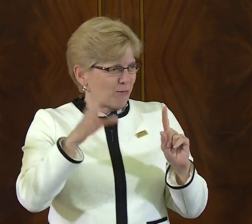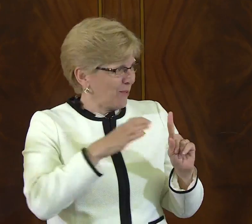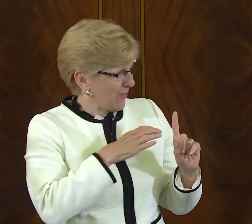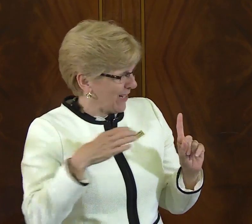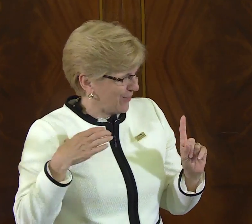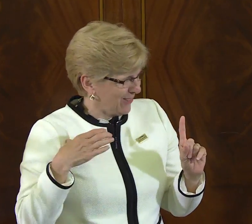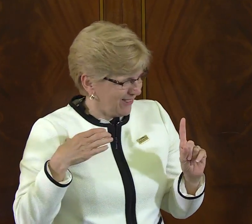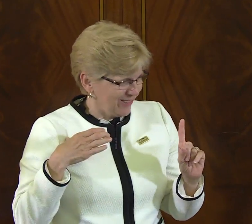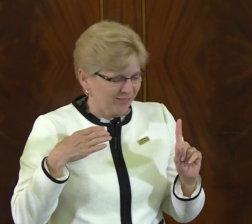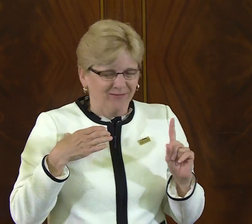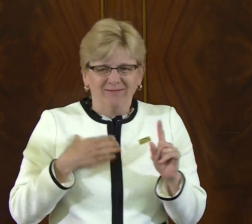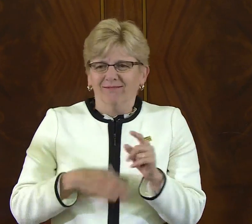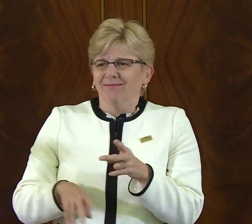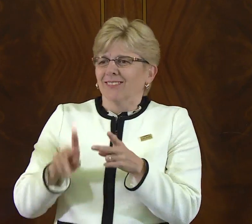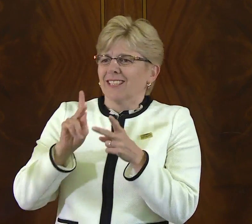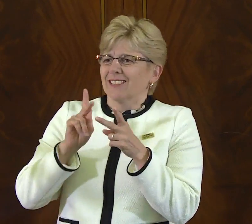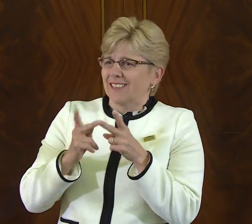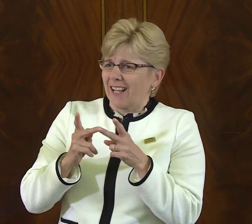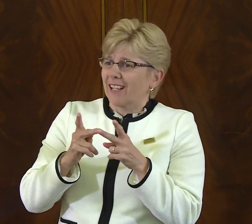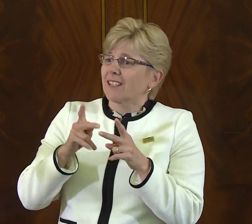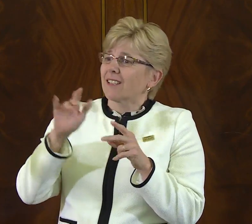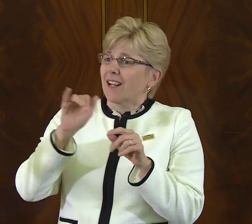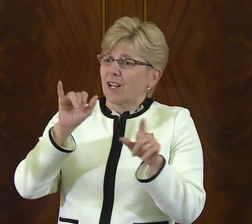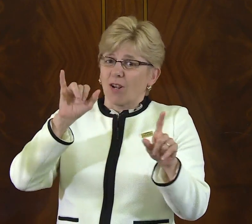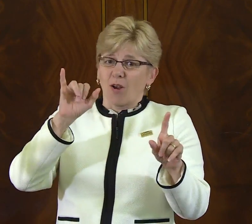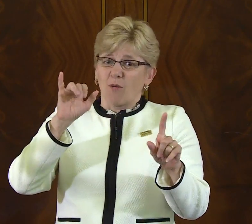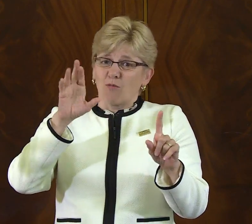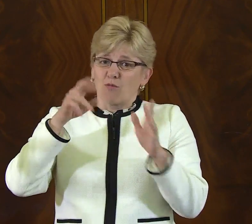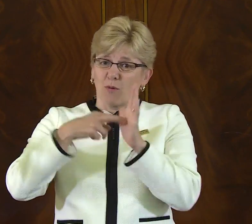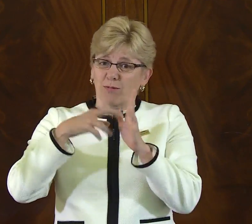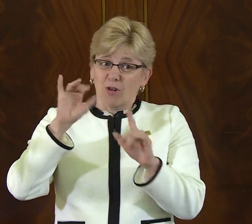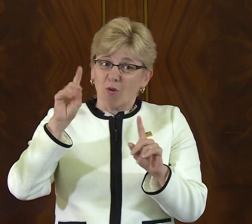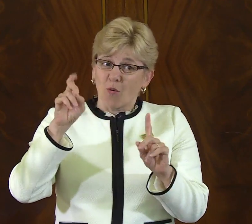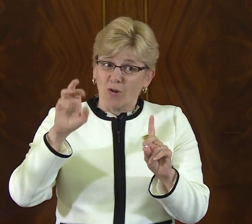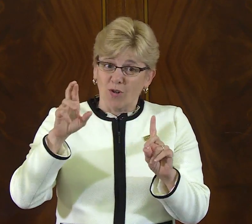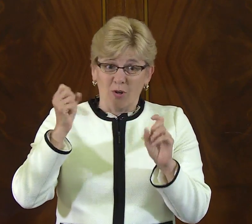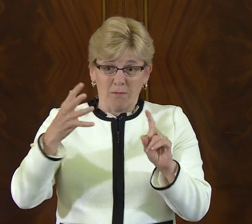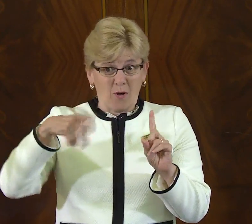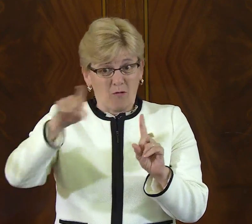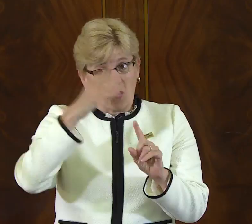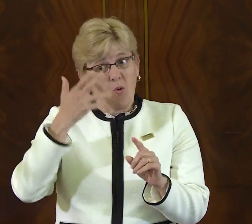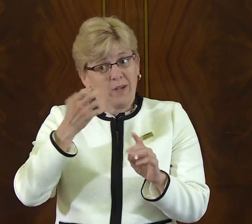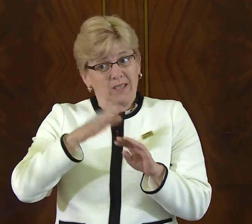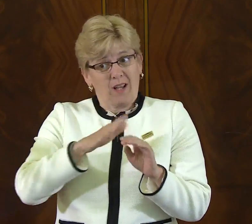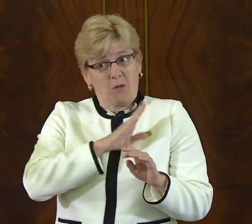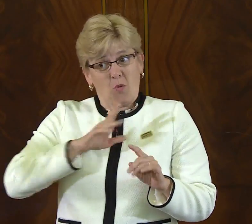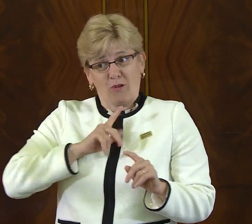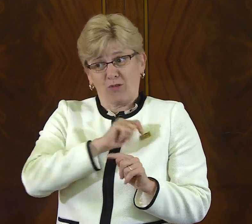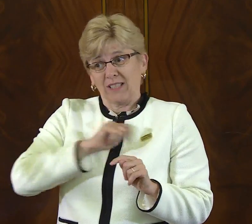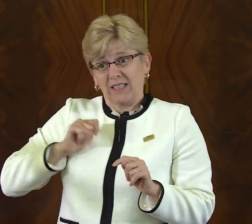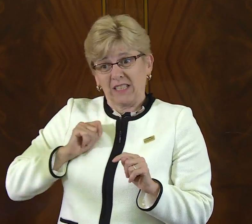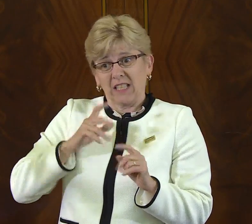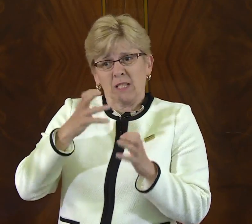between Gallaudet and the Library of Congress. Secondly is Representative Yoder, and many of you know he is